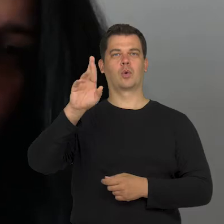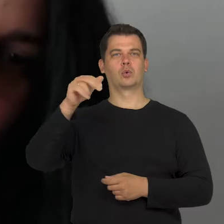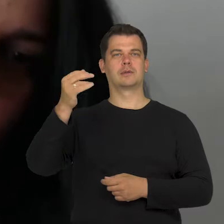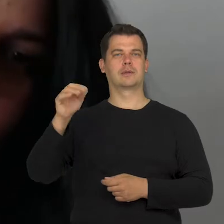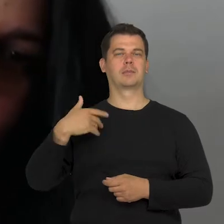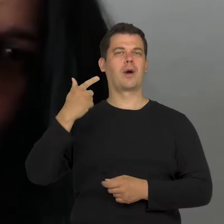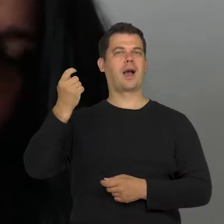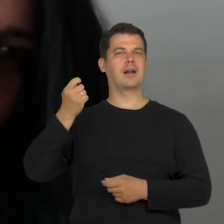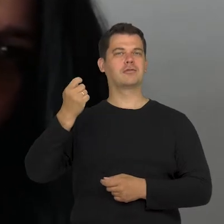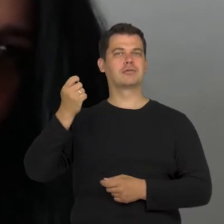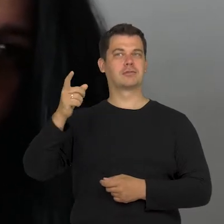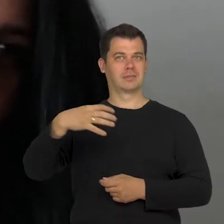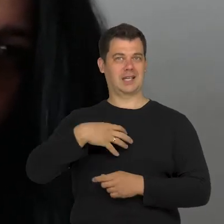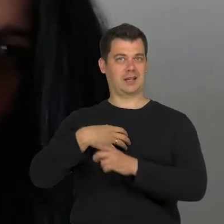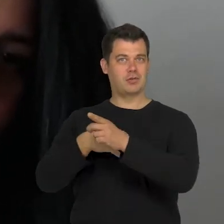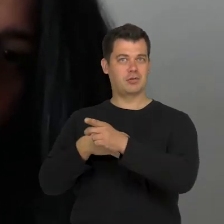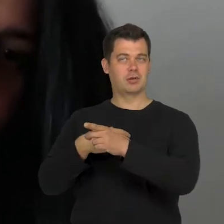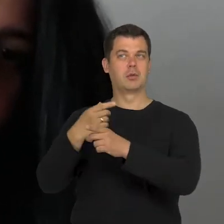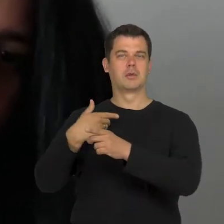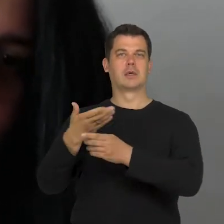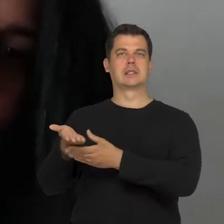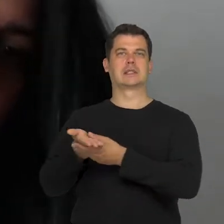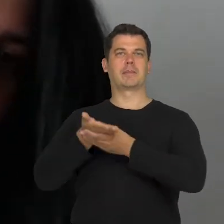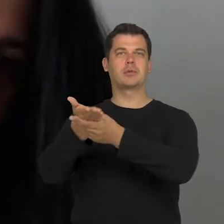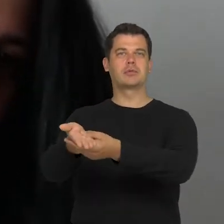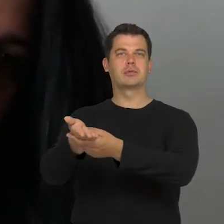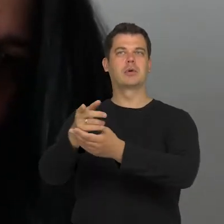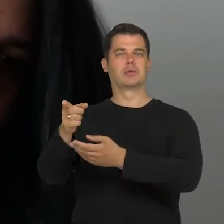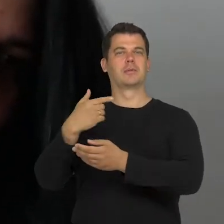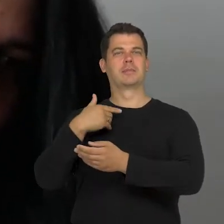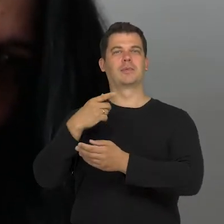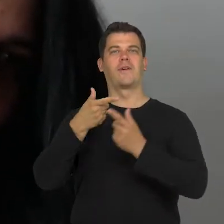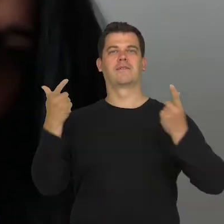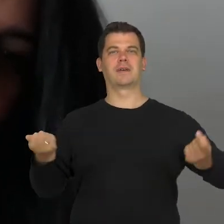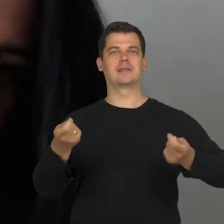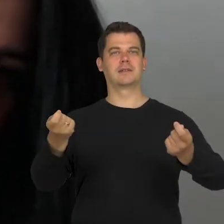They were the first to invite us to participate in a mainstream theatrical festival.